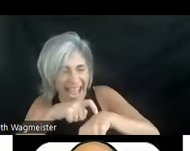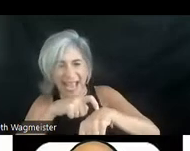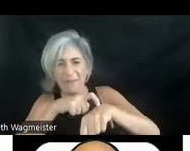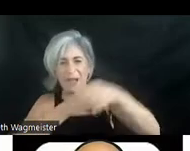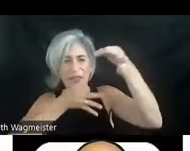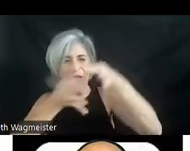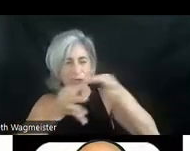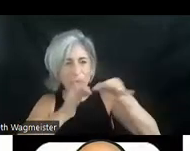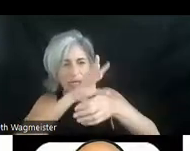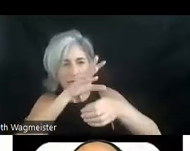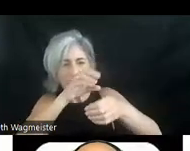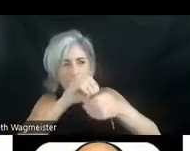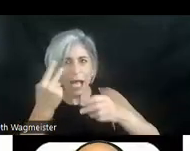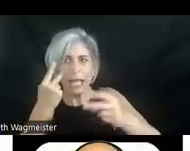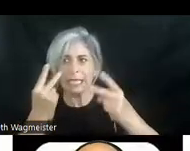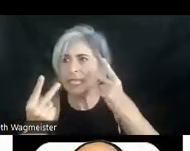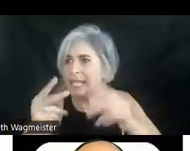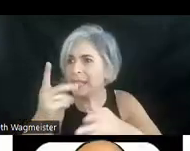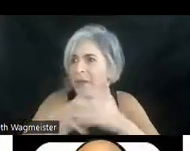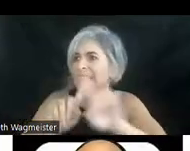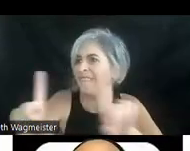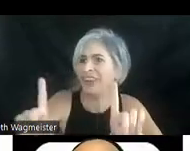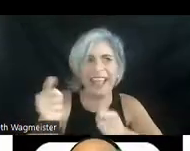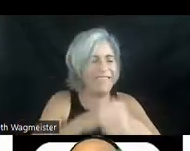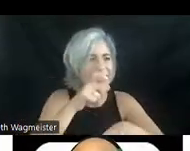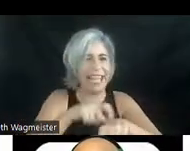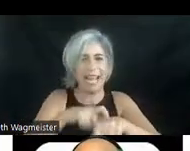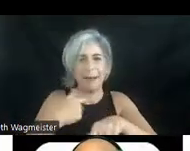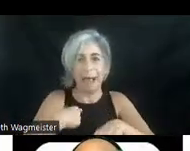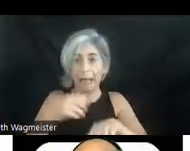clues me into something that I didn't notice. I'm an old sighted guy. You know, I see, but